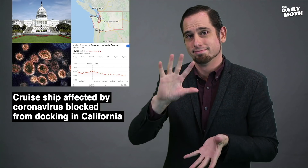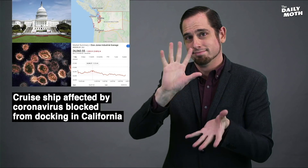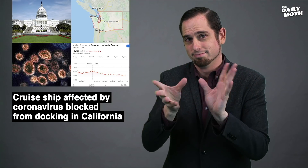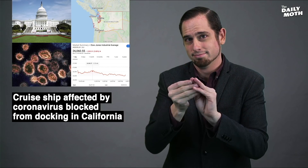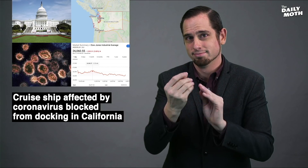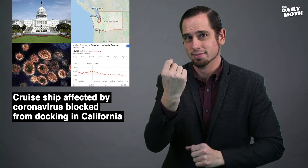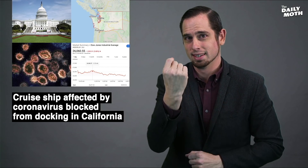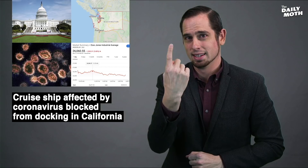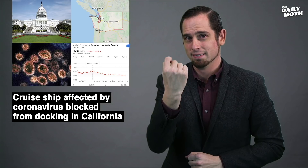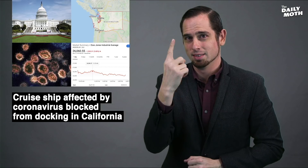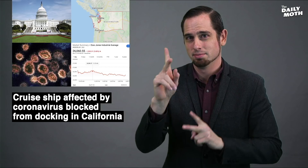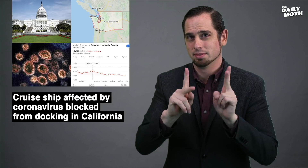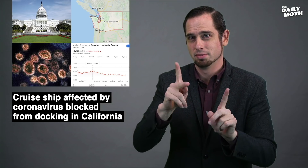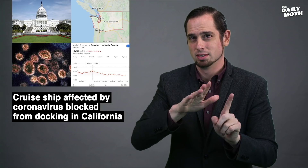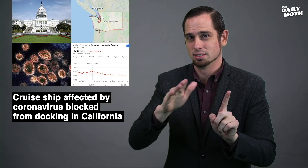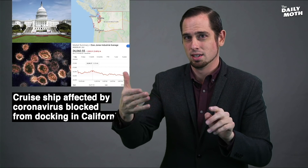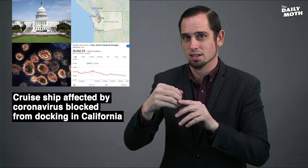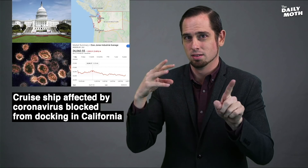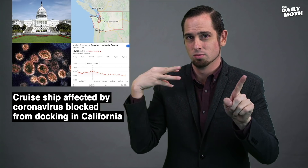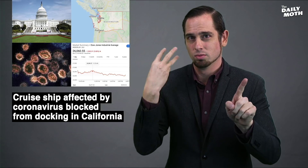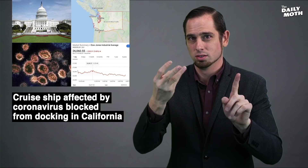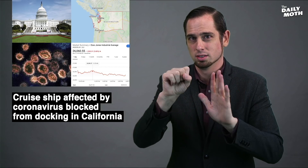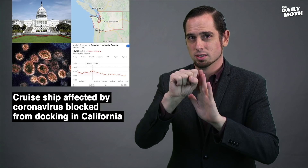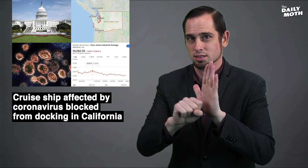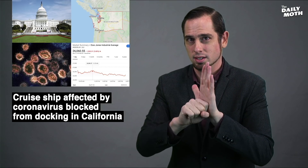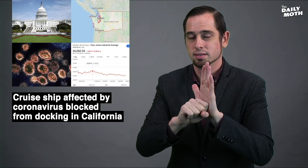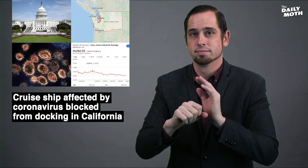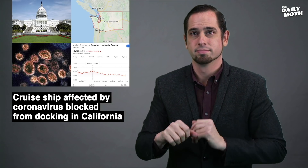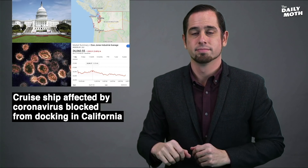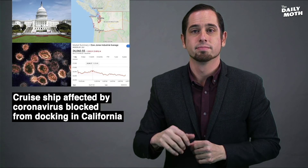A total of 11 people have died in Washington.